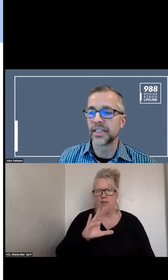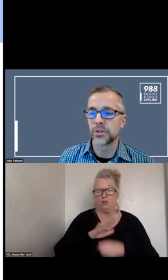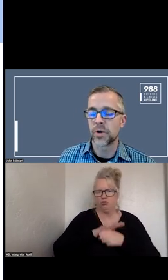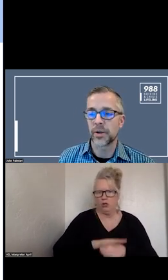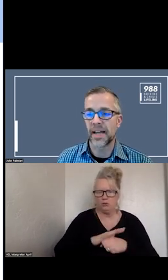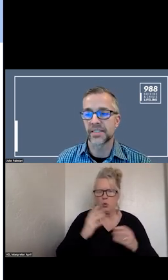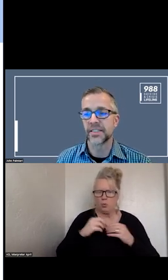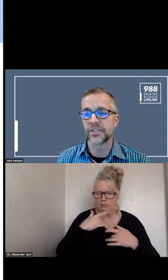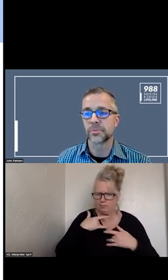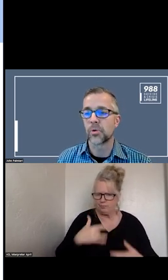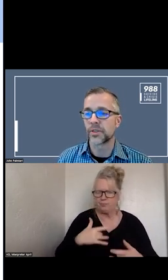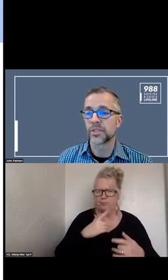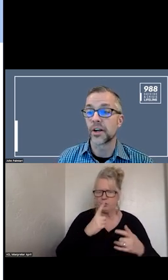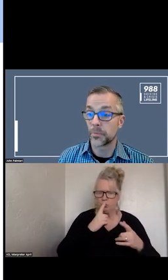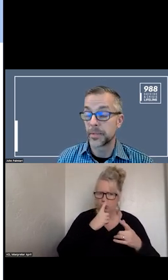LEAN INTO THE CAPACITY TO SUPPORT THOSE YOUNGER